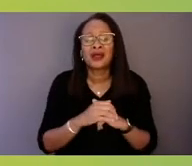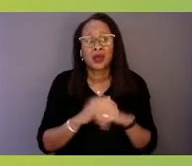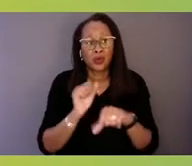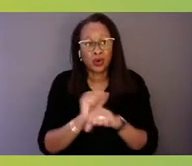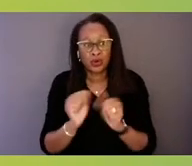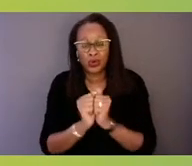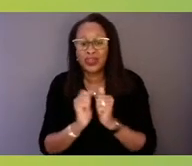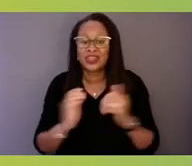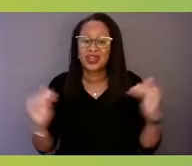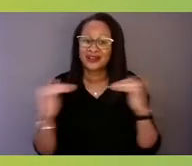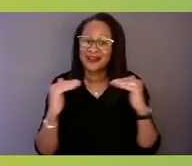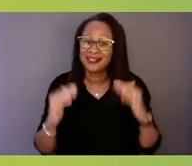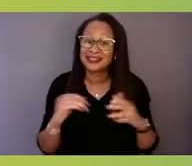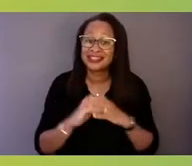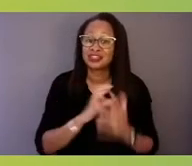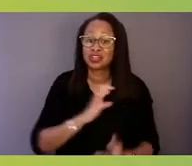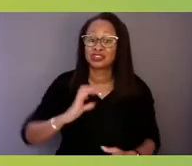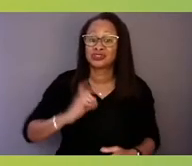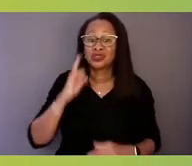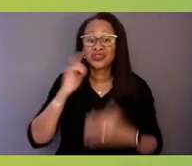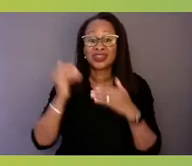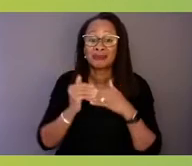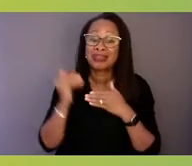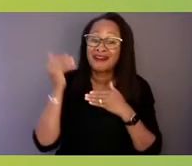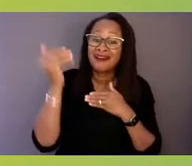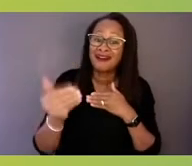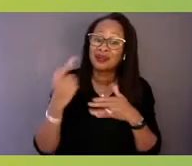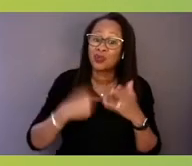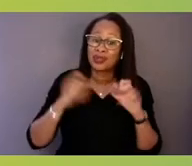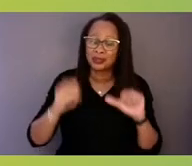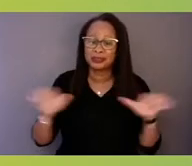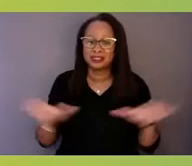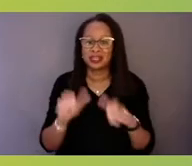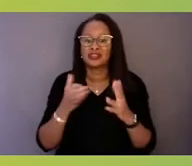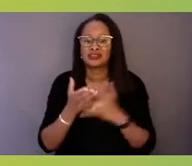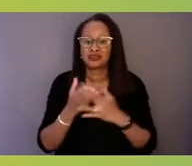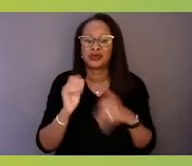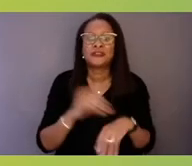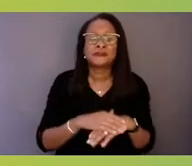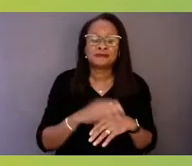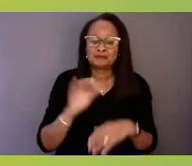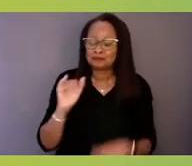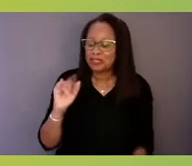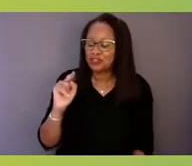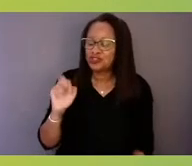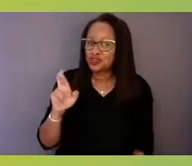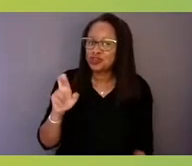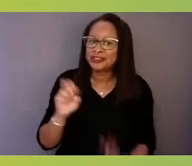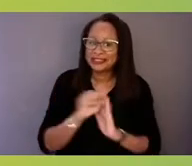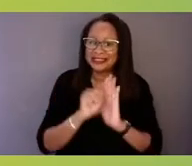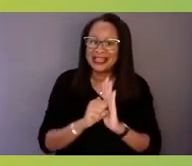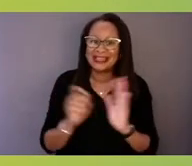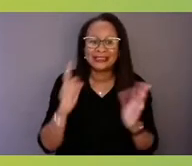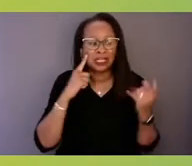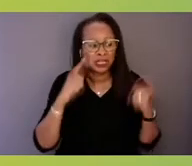to think beyond what can be done through interstate compacts and really kind of call for expanding access